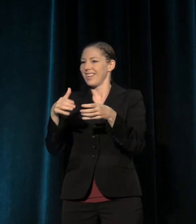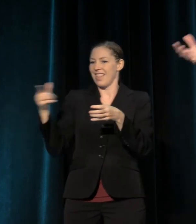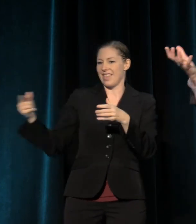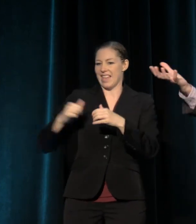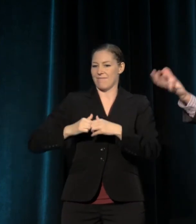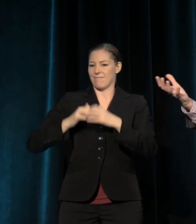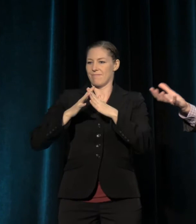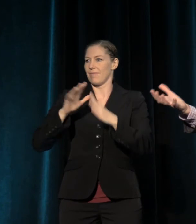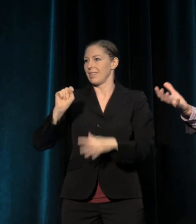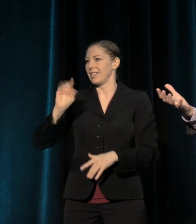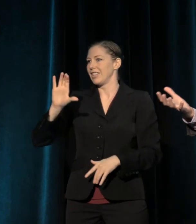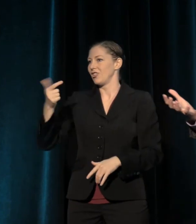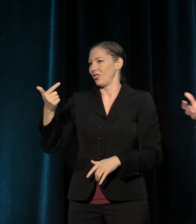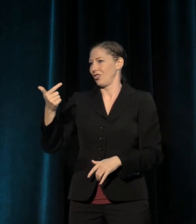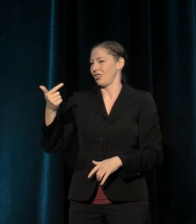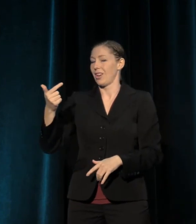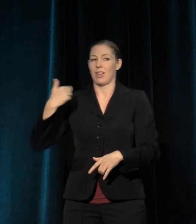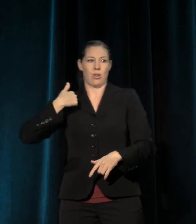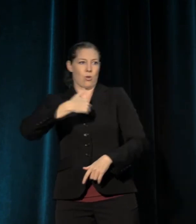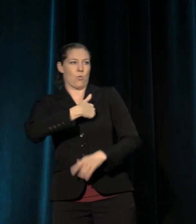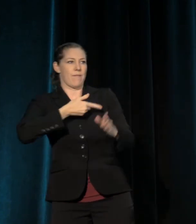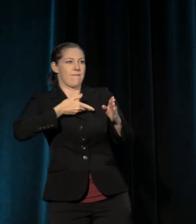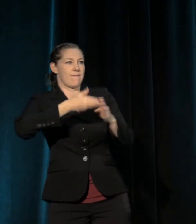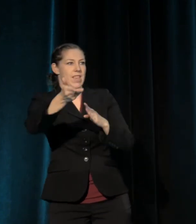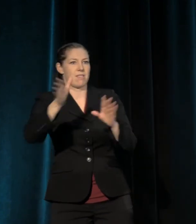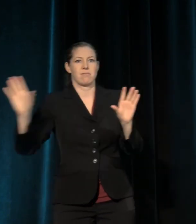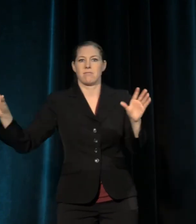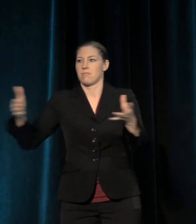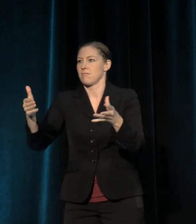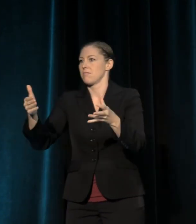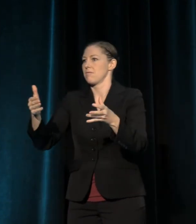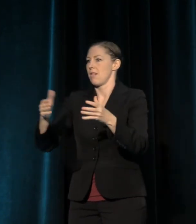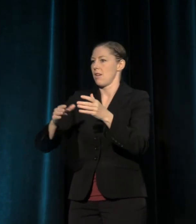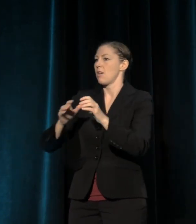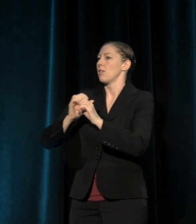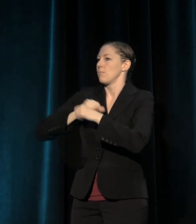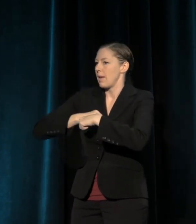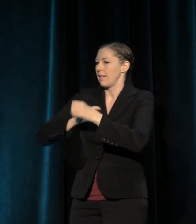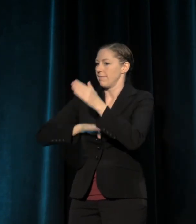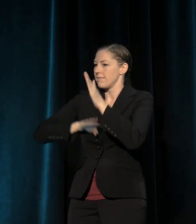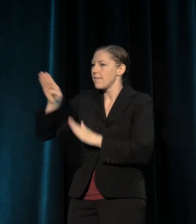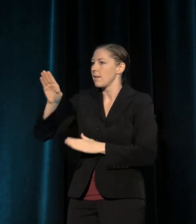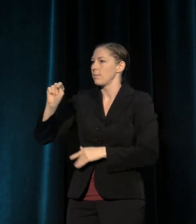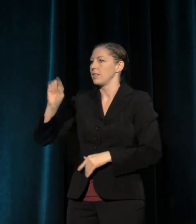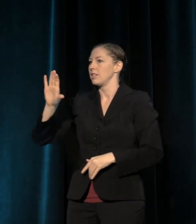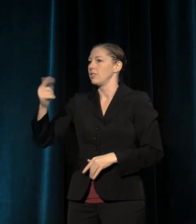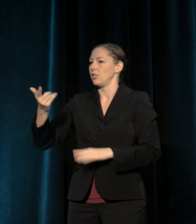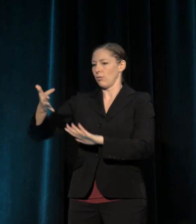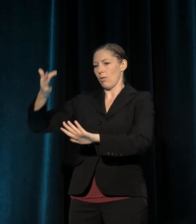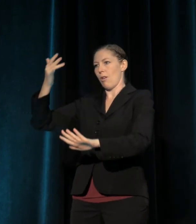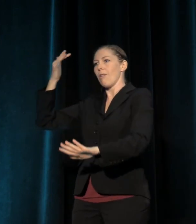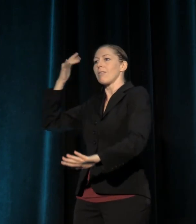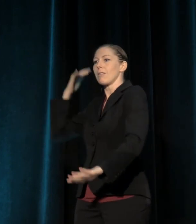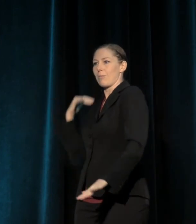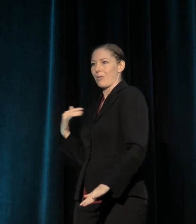We, as a field, created TCG all those years ago